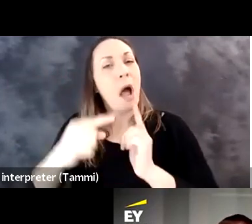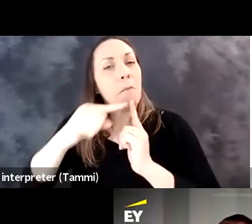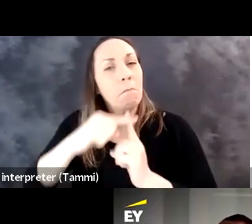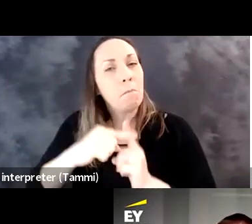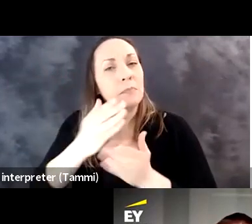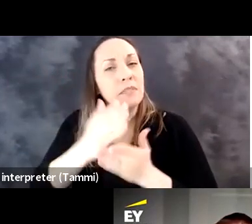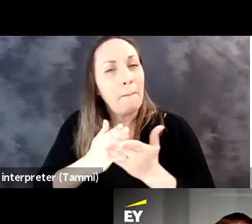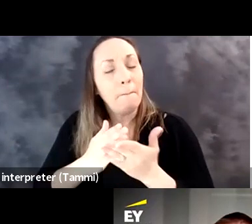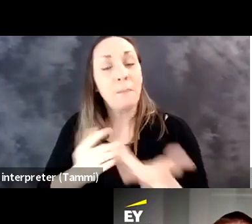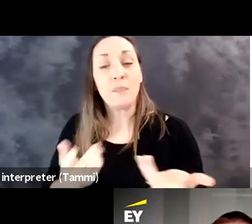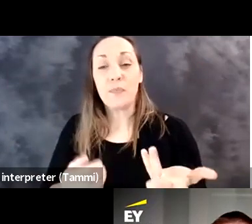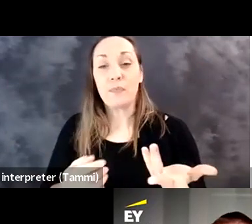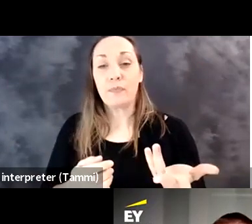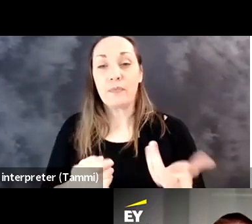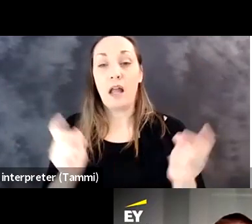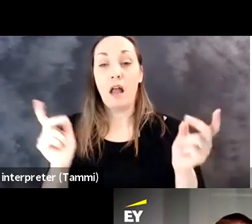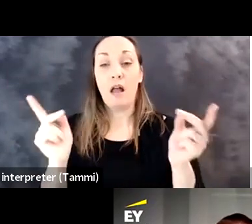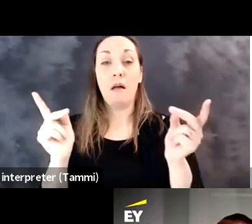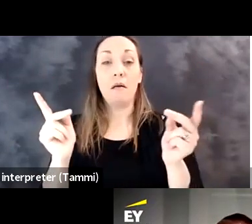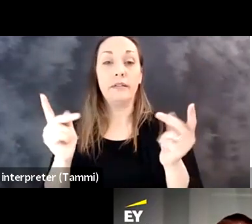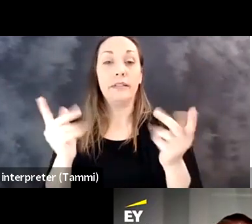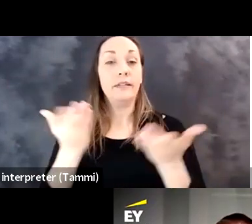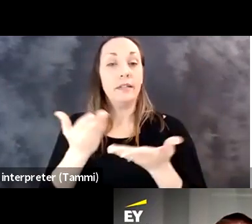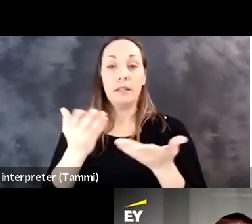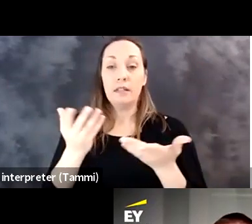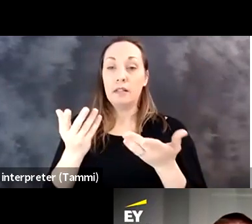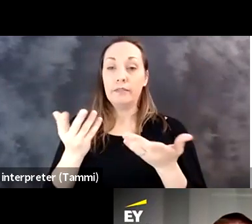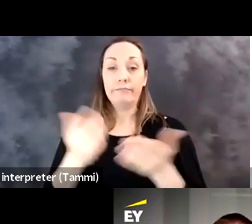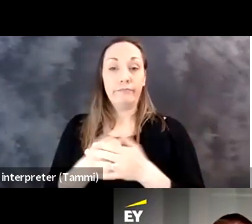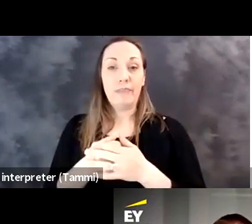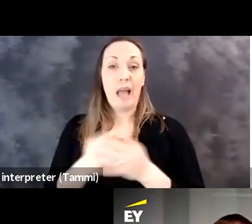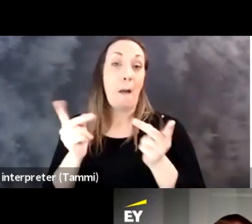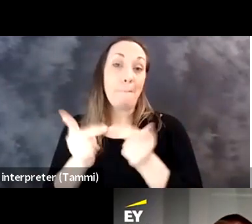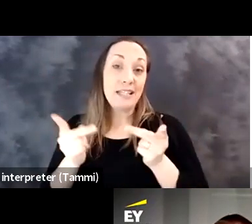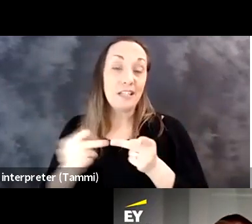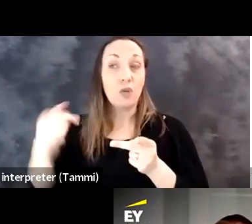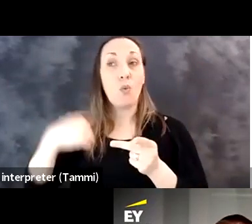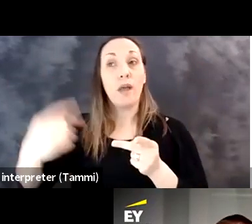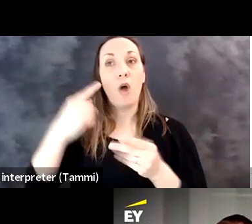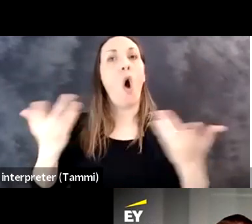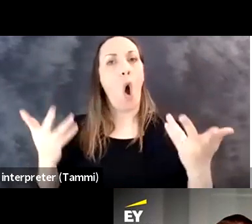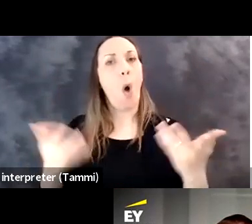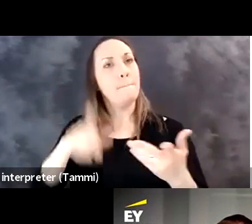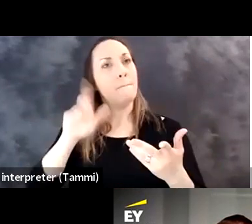Hard to believe, but, yes, there are.